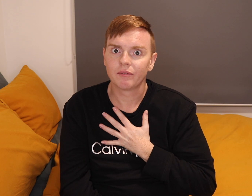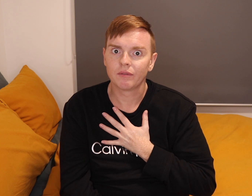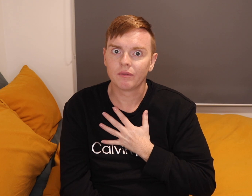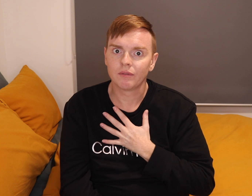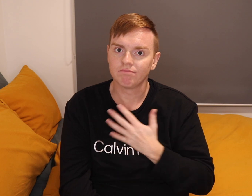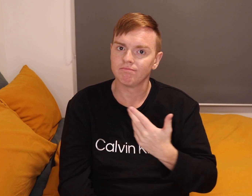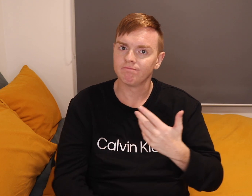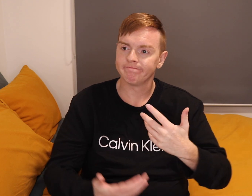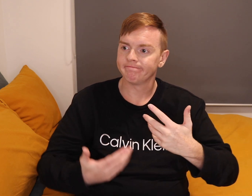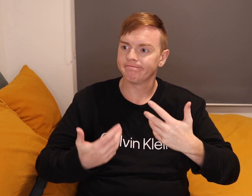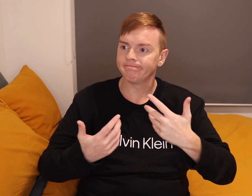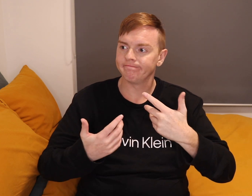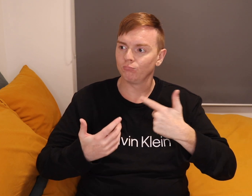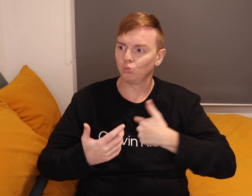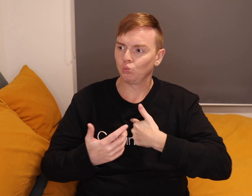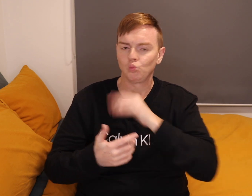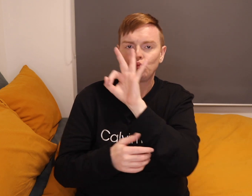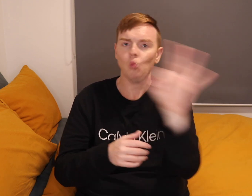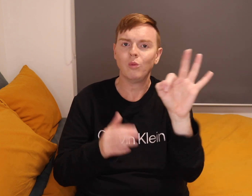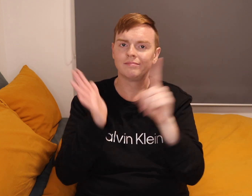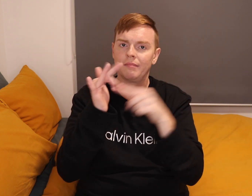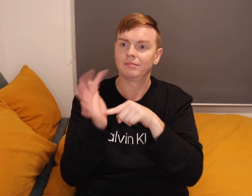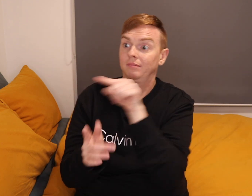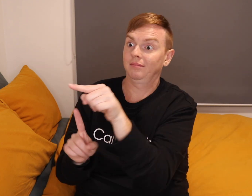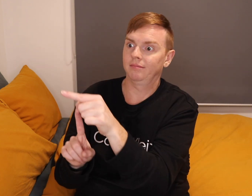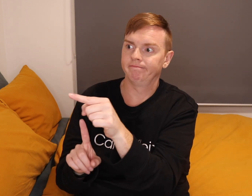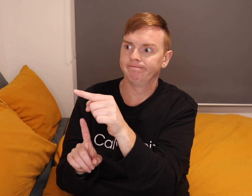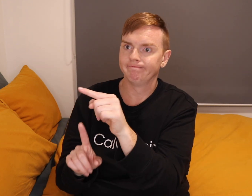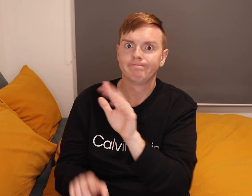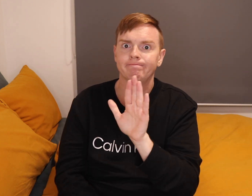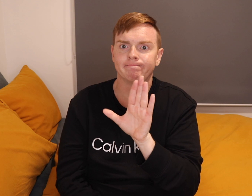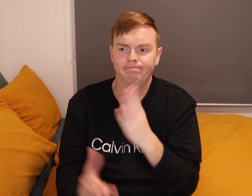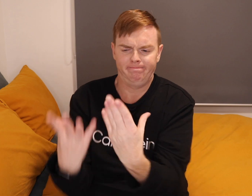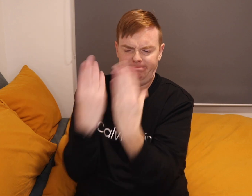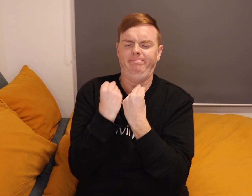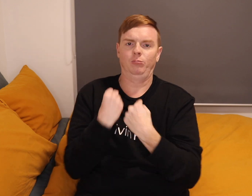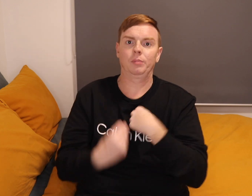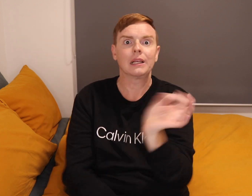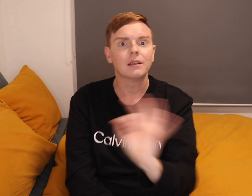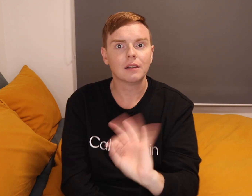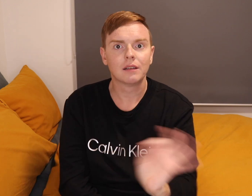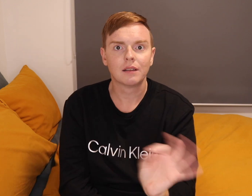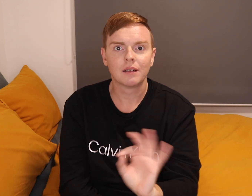I don't let them stop me. No.